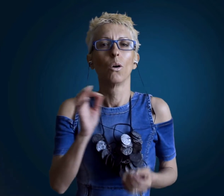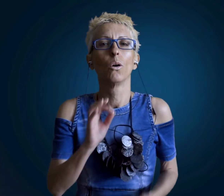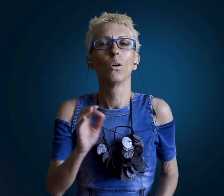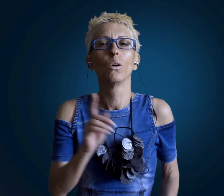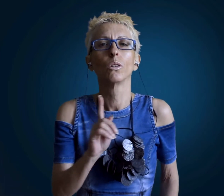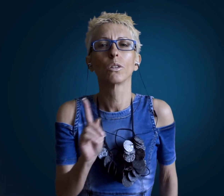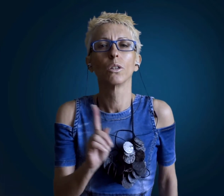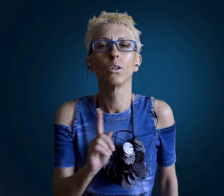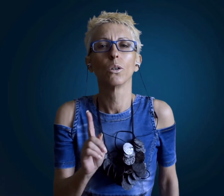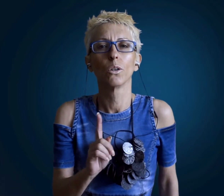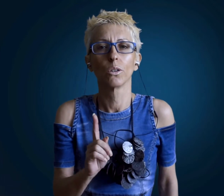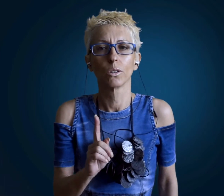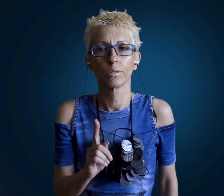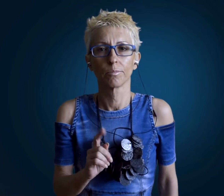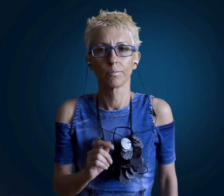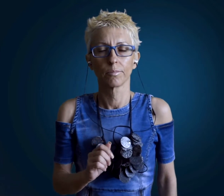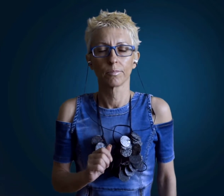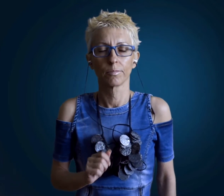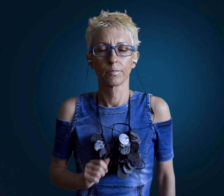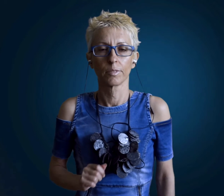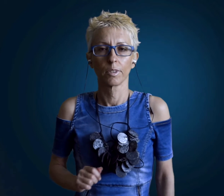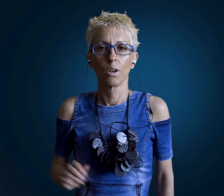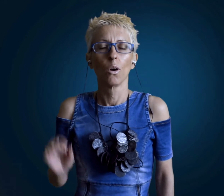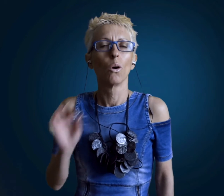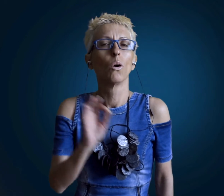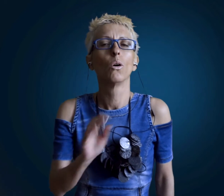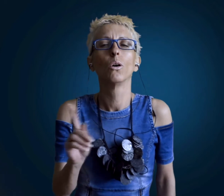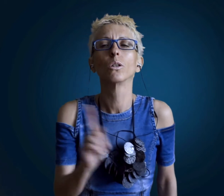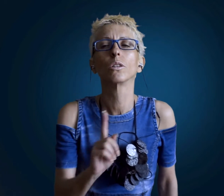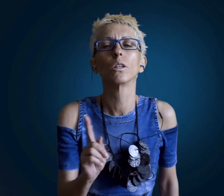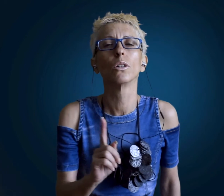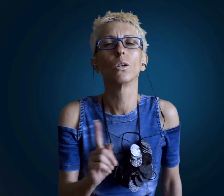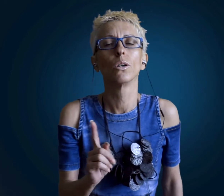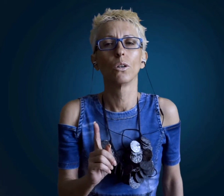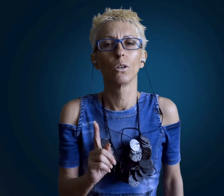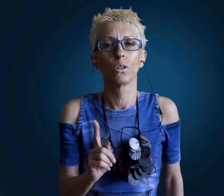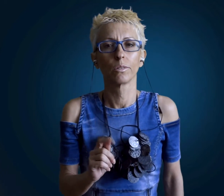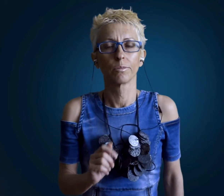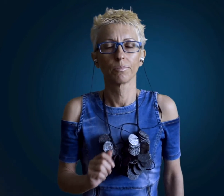not yet